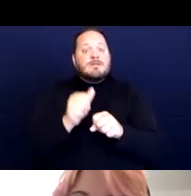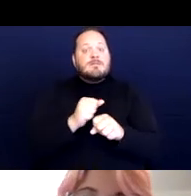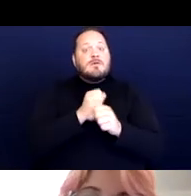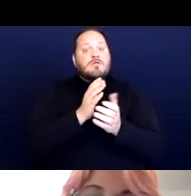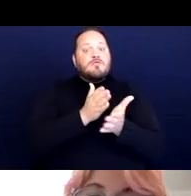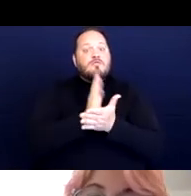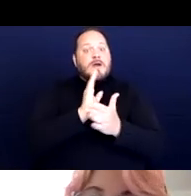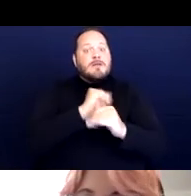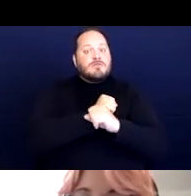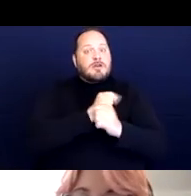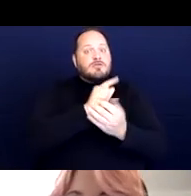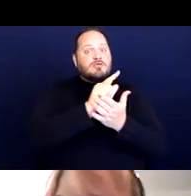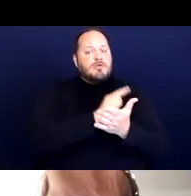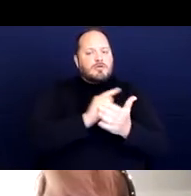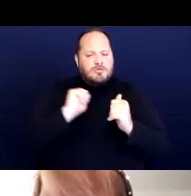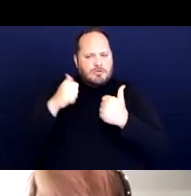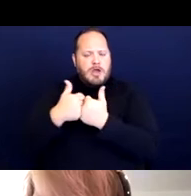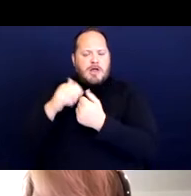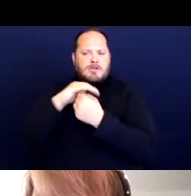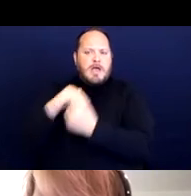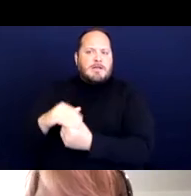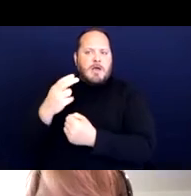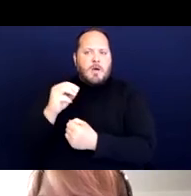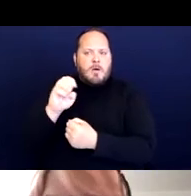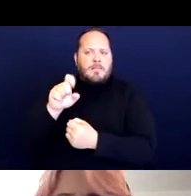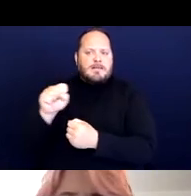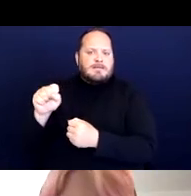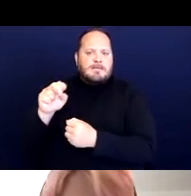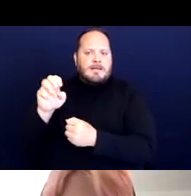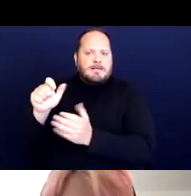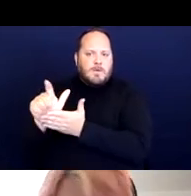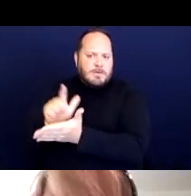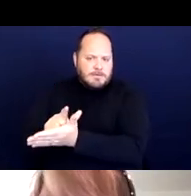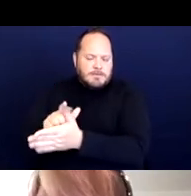to challenge anti-homelessness ordinances. And before we begin